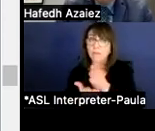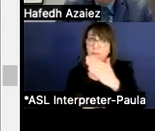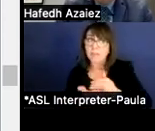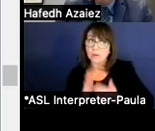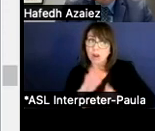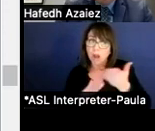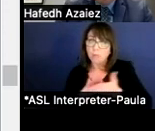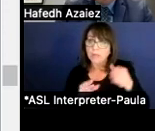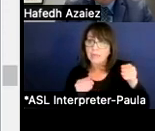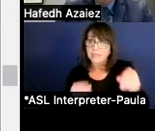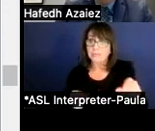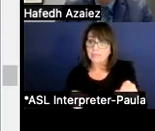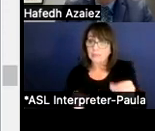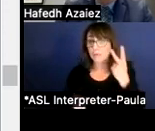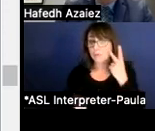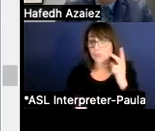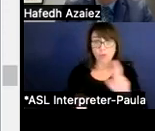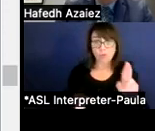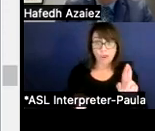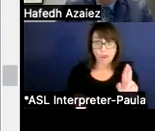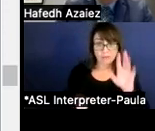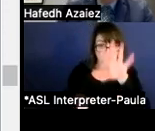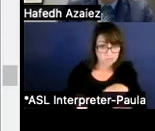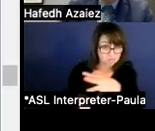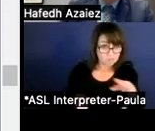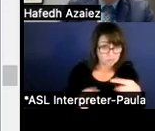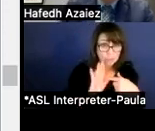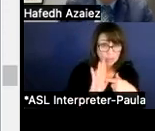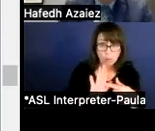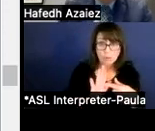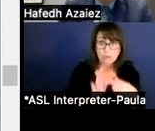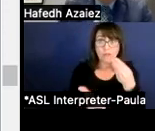As you see on the right, a little spreadsheet that shows what our fund balance was as of 6-30,